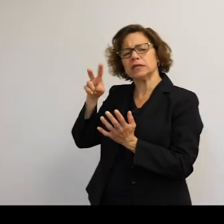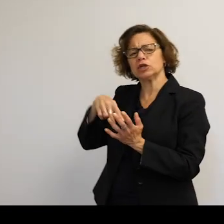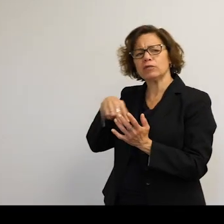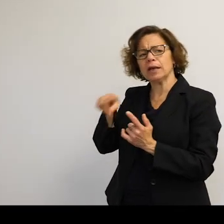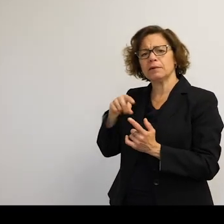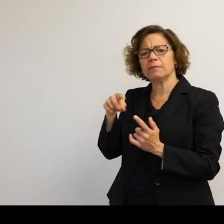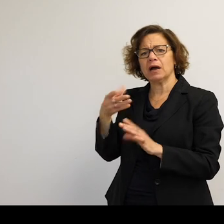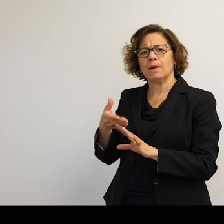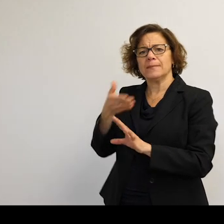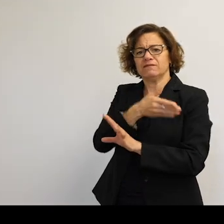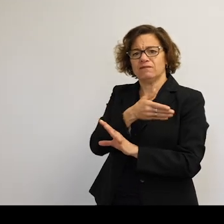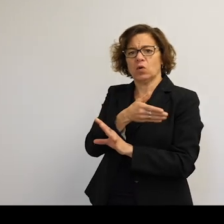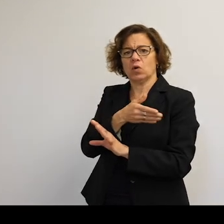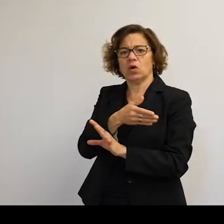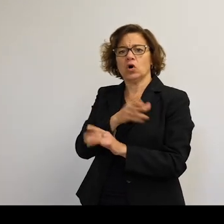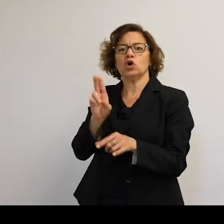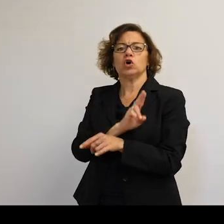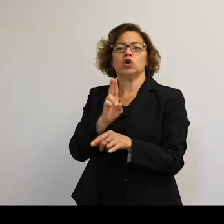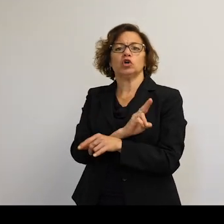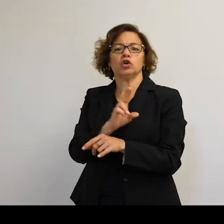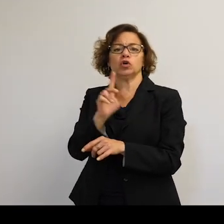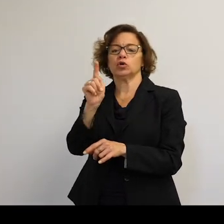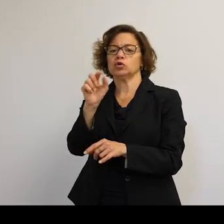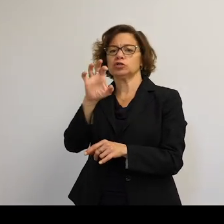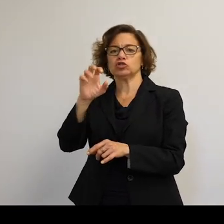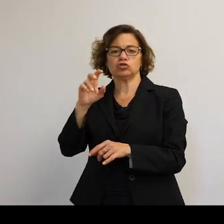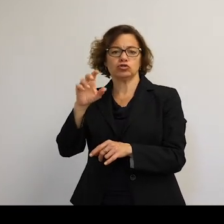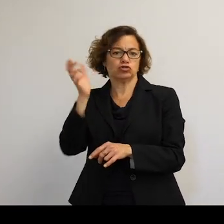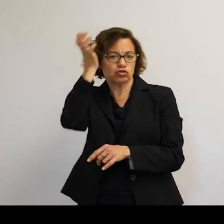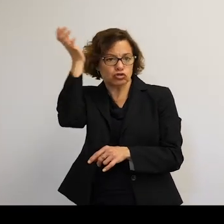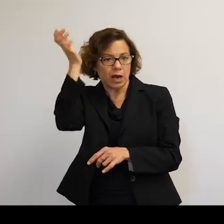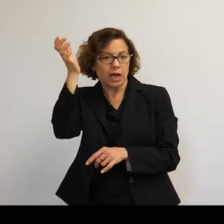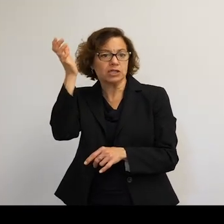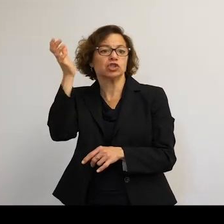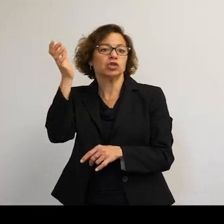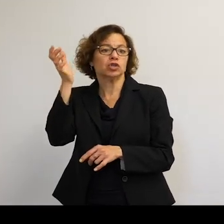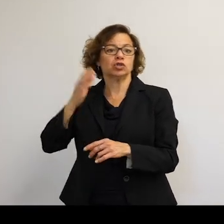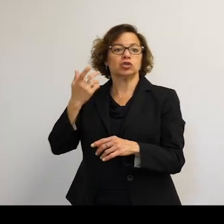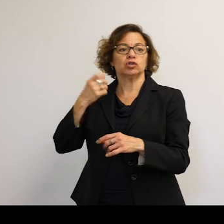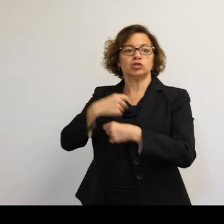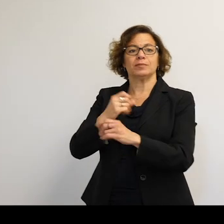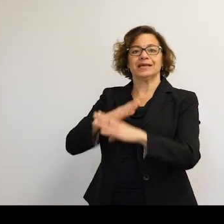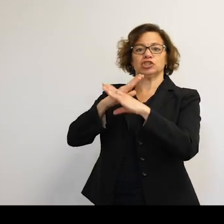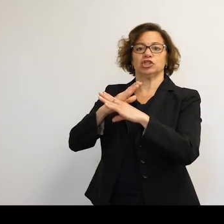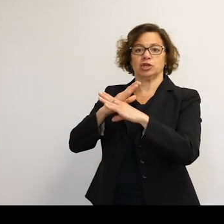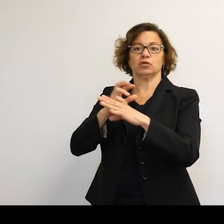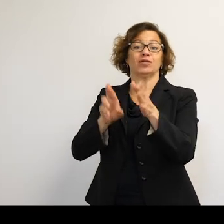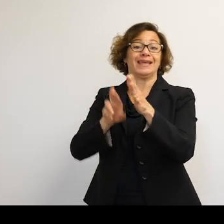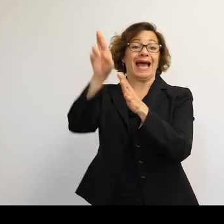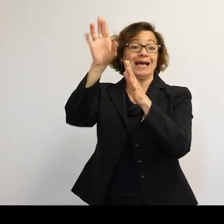before that they could use trash to use a shielding footing when the astronauts are going to Mars.